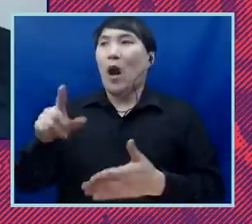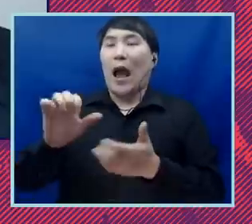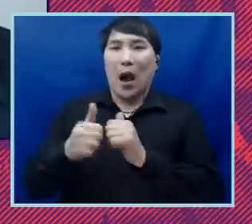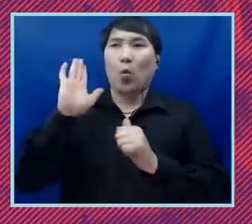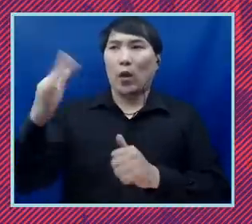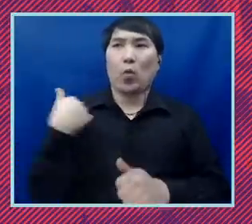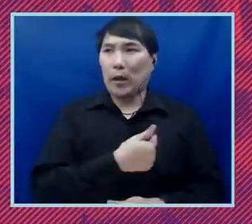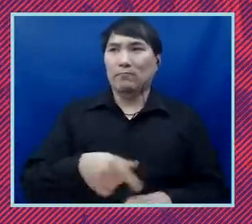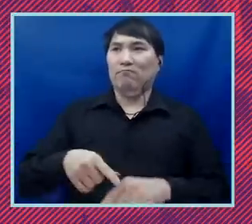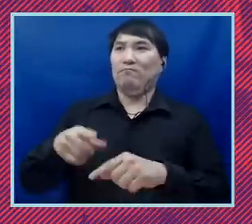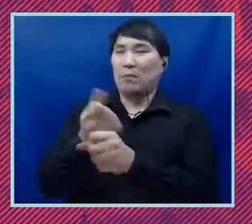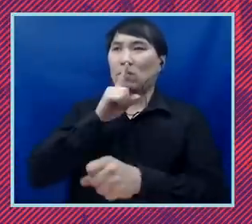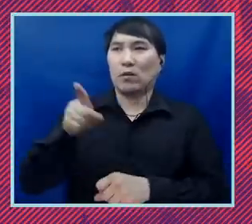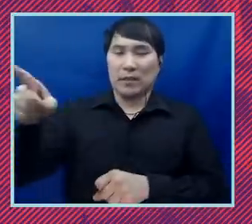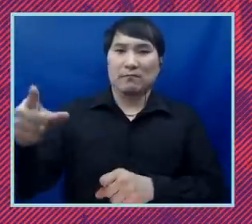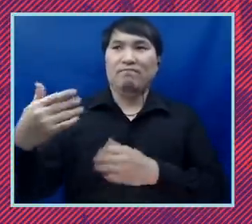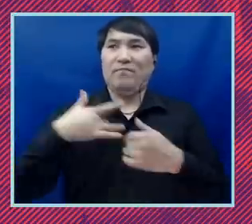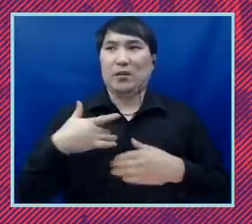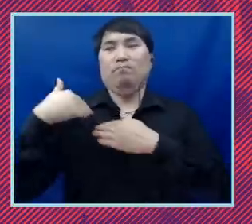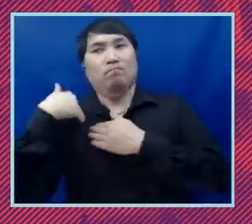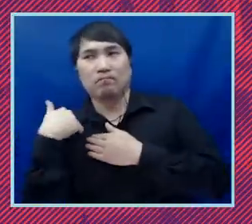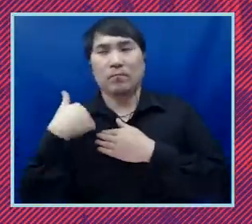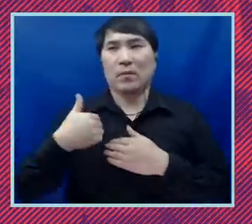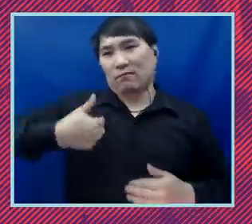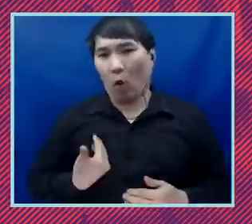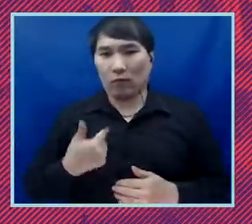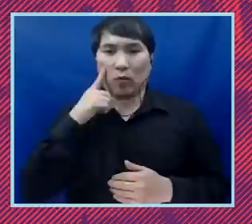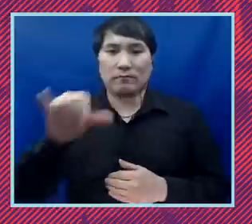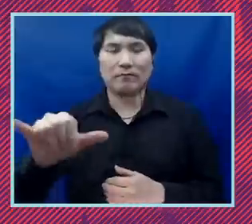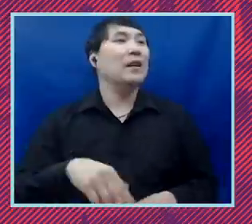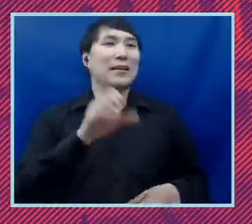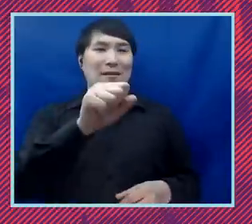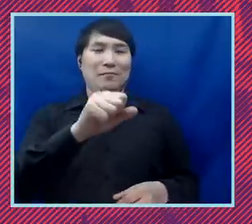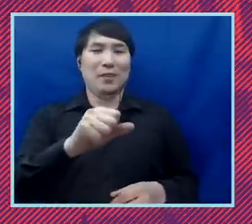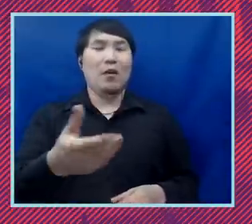So this is obviously a time in which Former-President Donald Trump is being